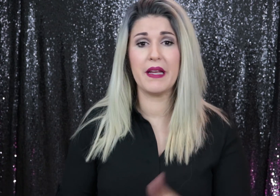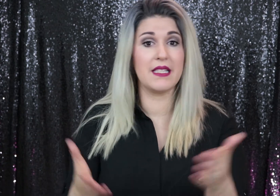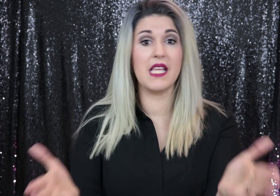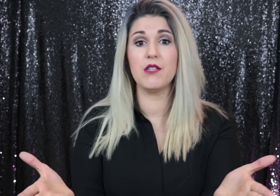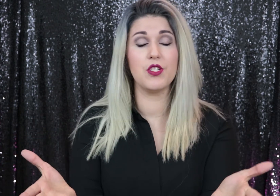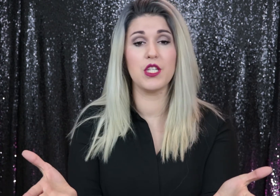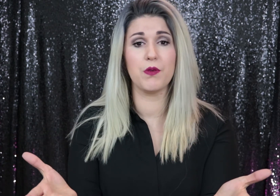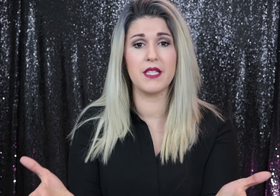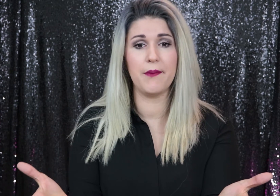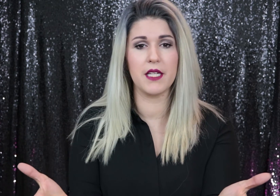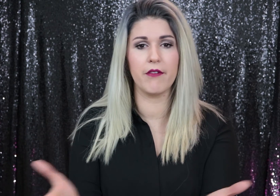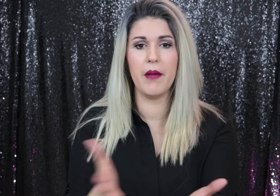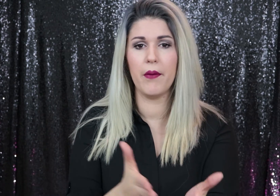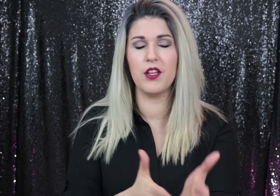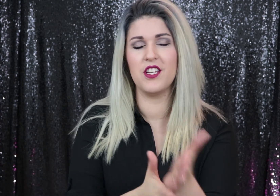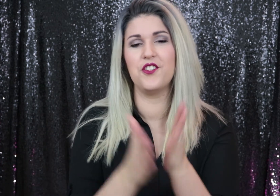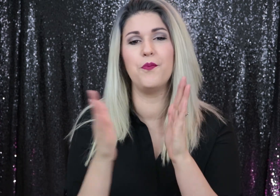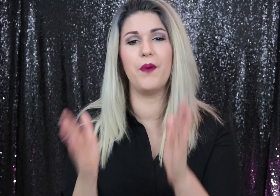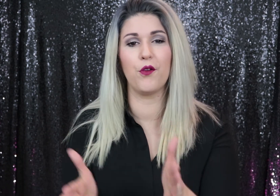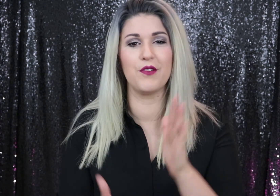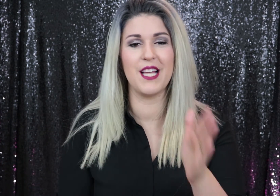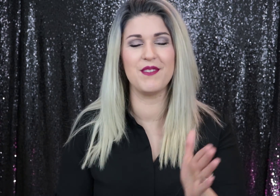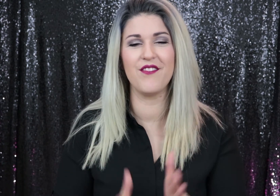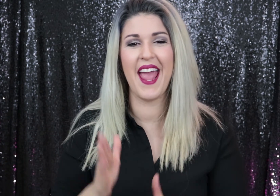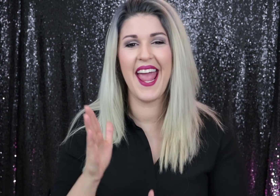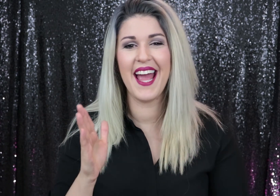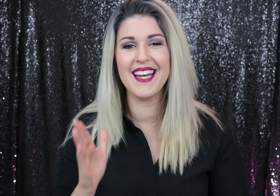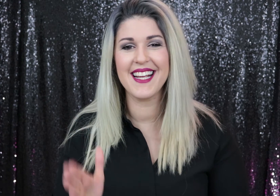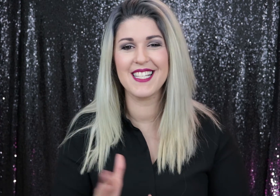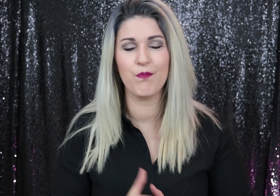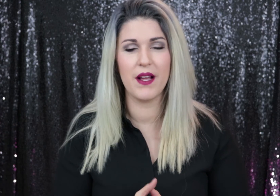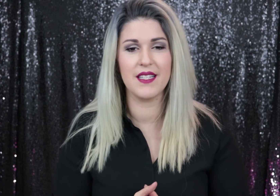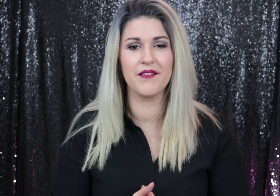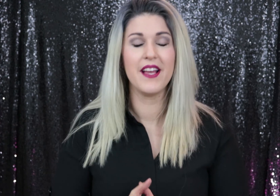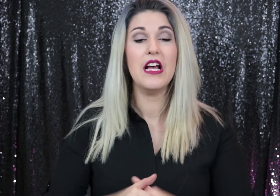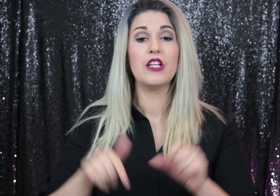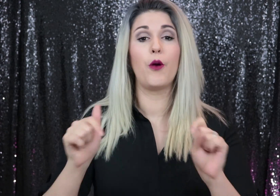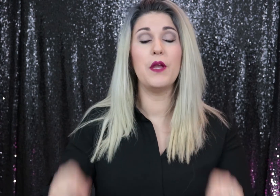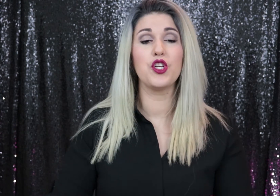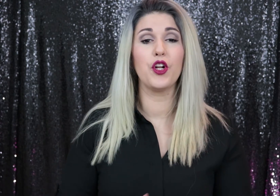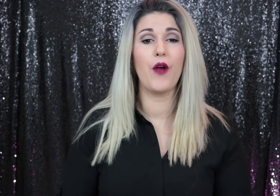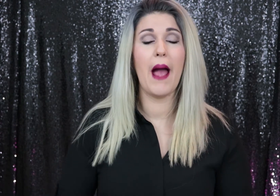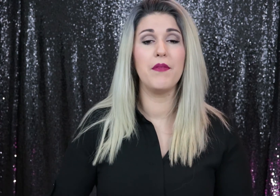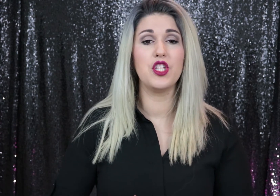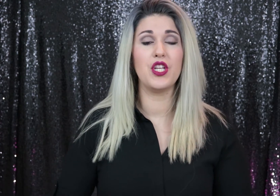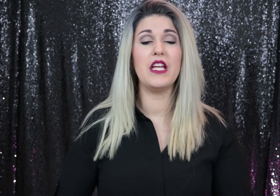because this was just receptive. Remember, you need to do both receptive and expressive, so be sure to grab the sheet.